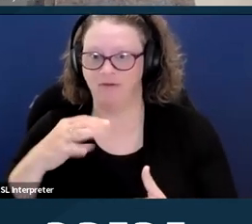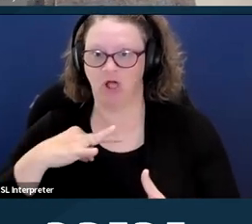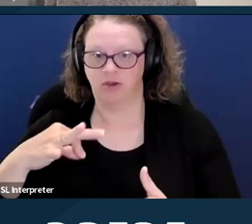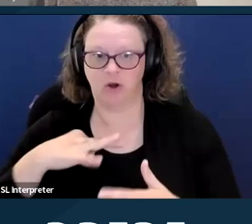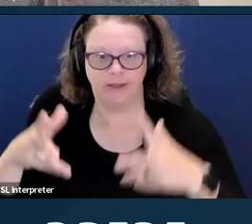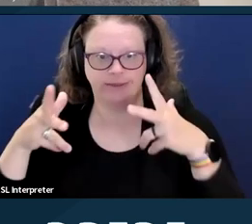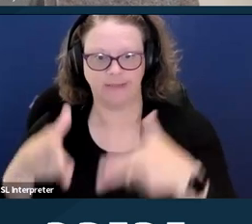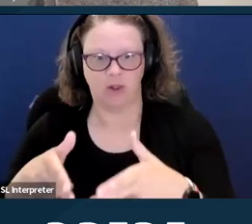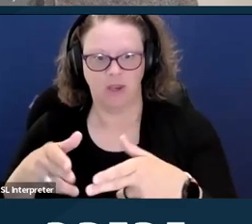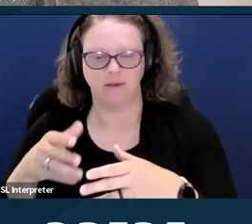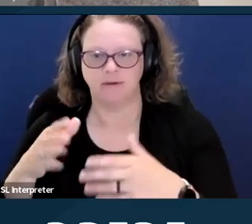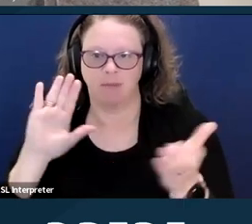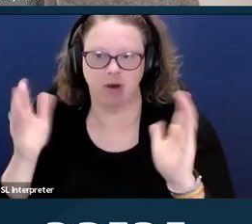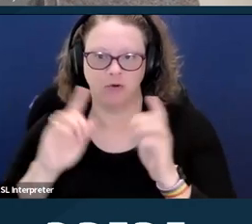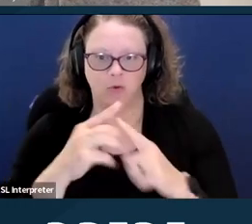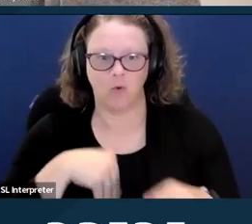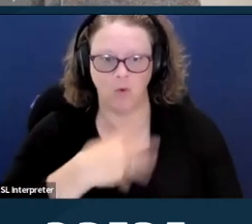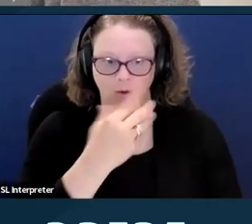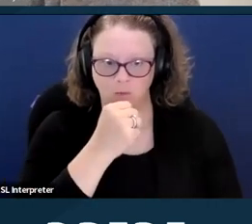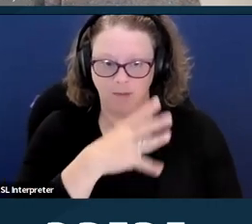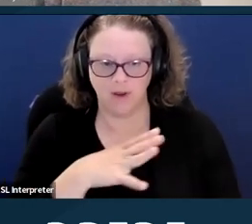on the books that allow for sterilizations.